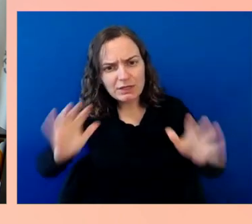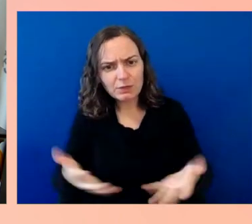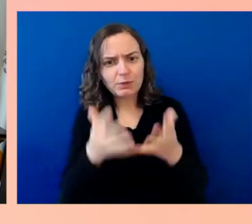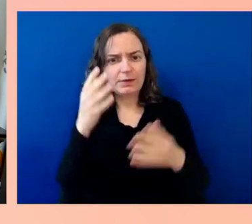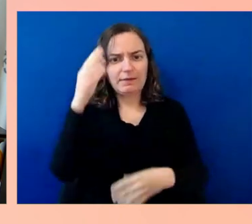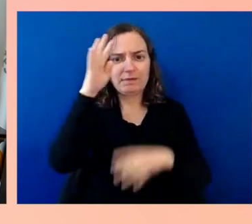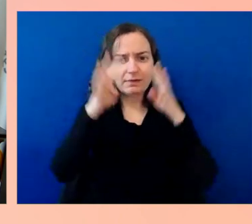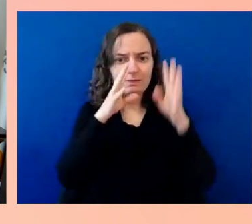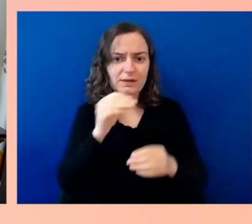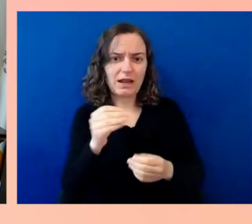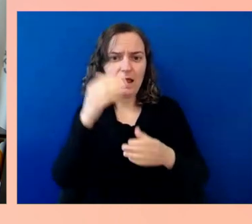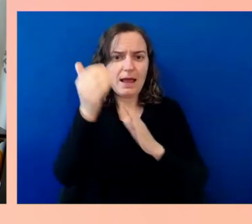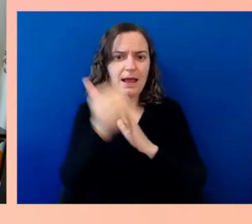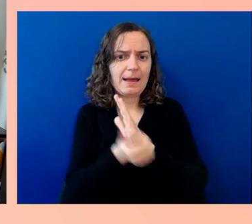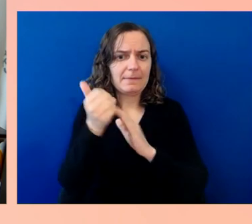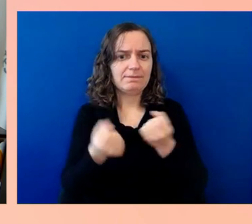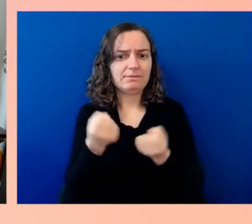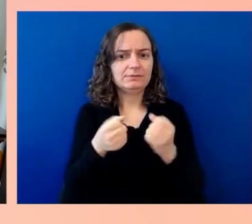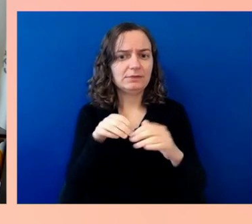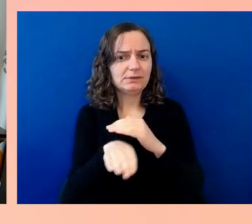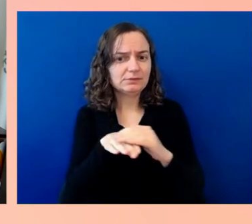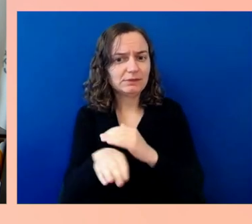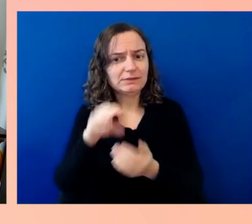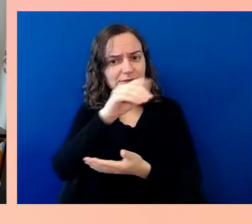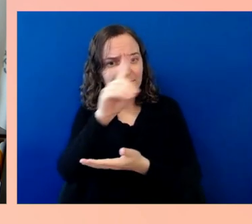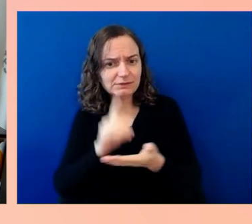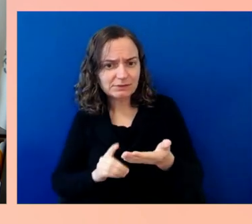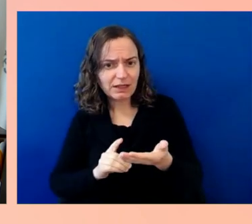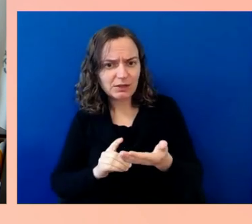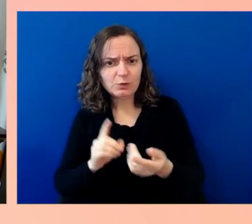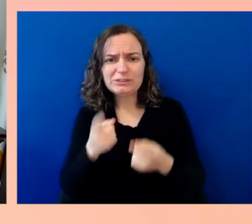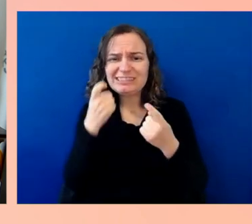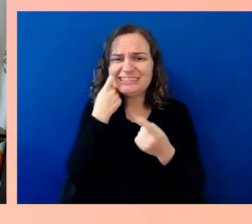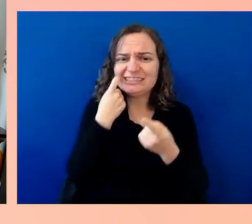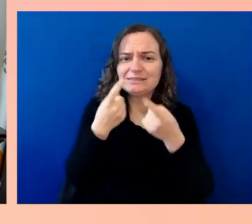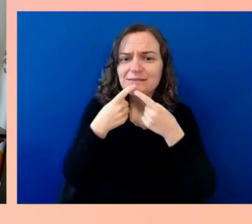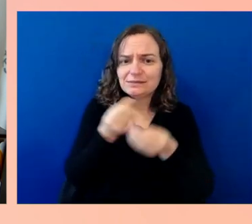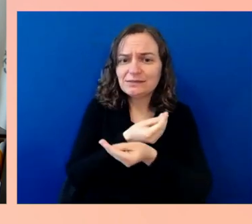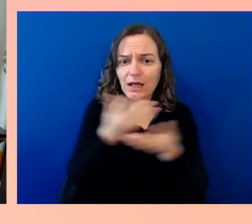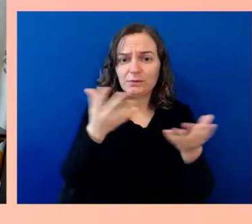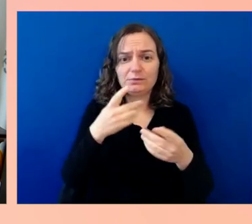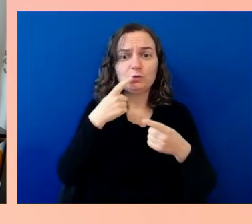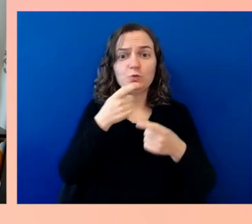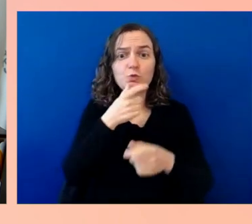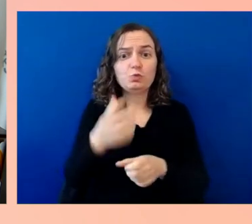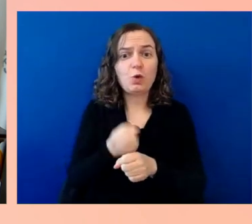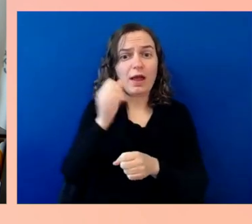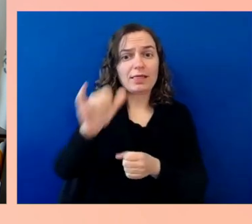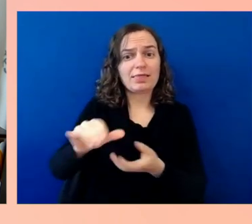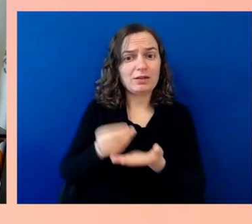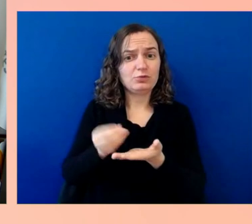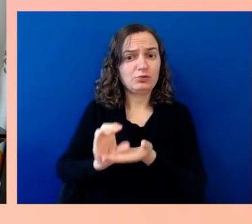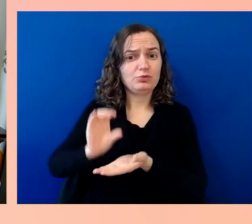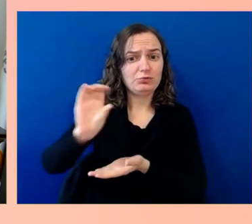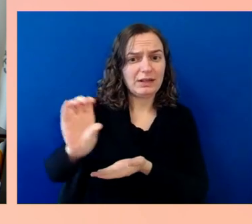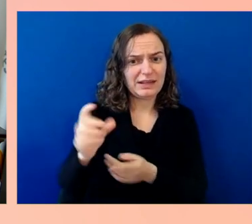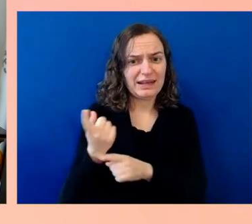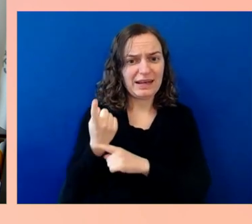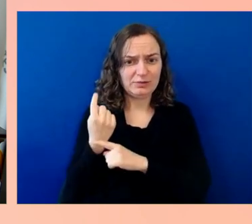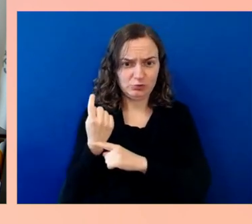in the middle of last year and are going to continue to draw on the expertise of researchers and advocates and the disability community to look at how we